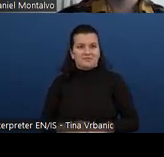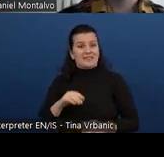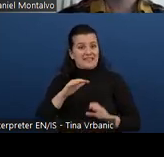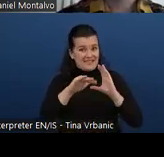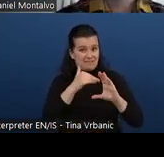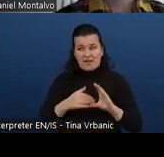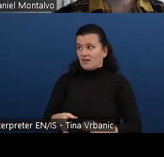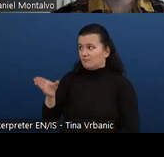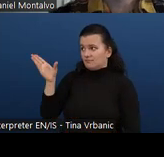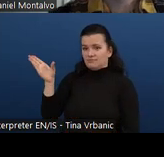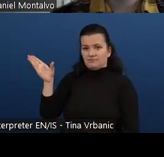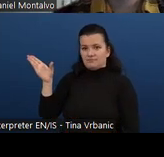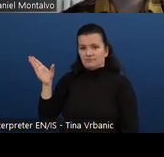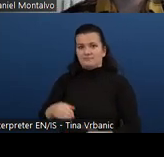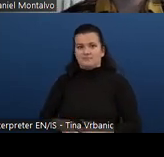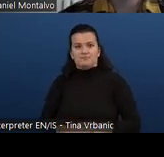And with that, I am finished.